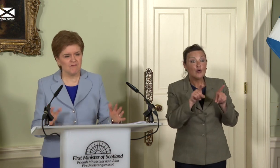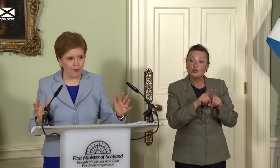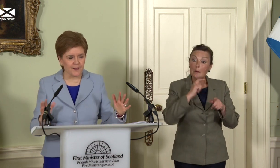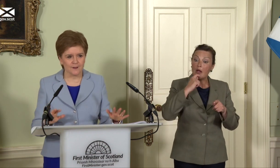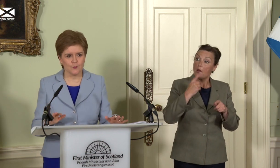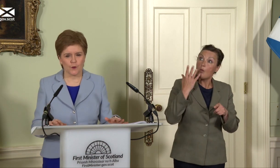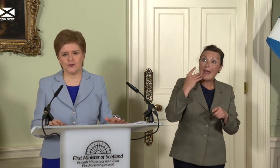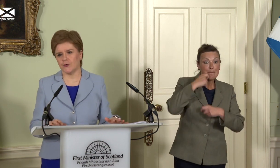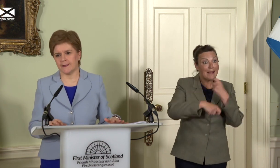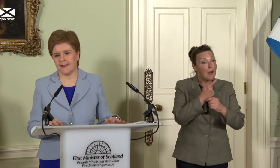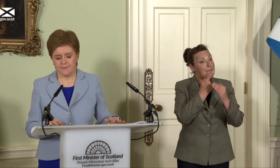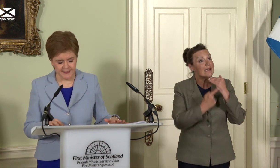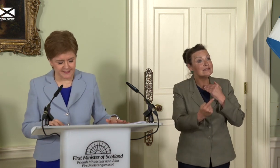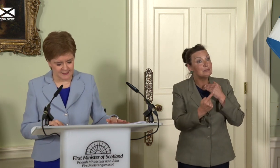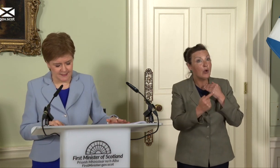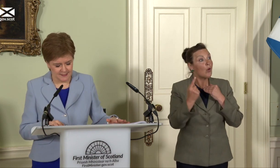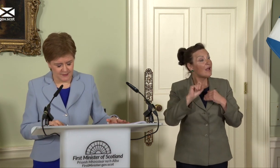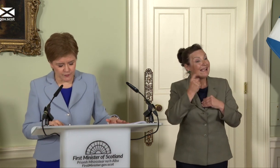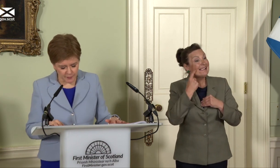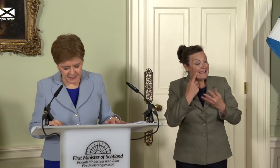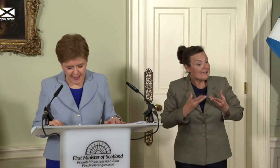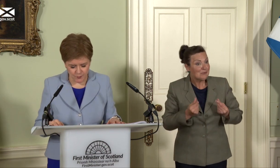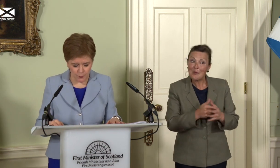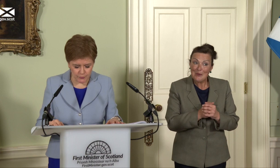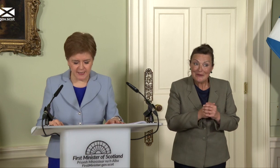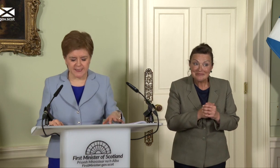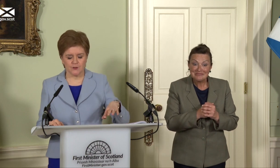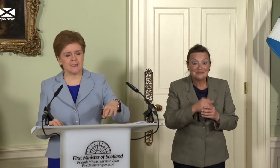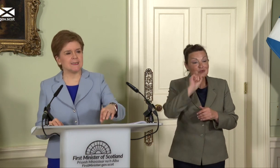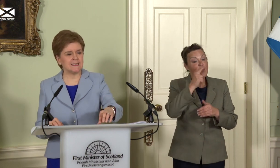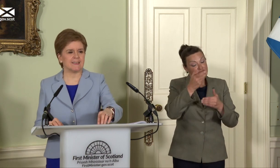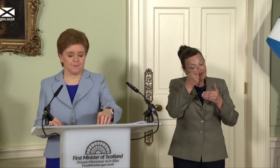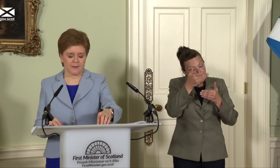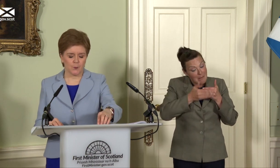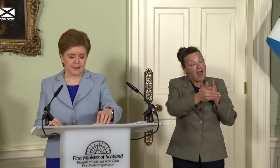Nothing worth doing ever is. So in the months ahead, we will set out in detail how we can